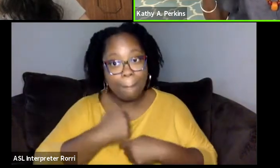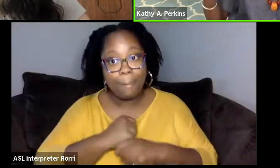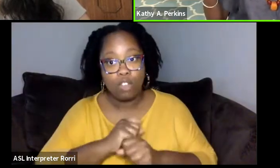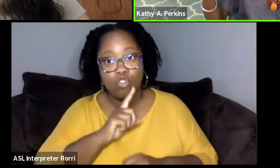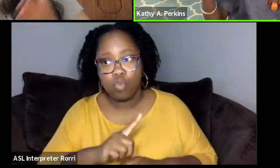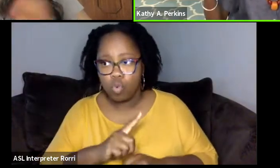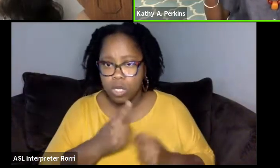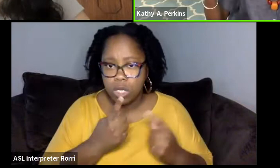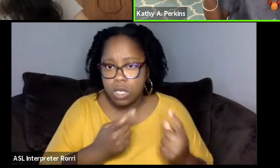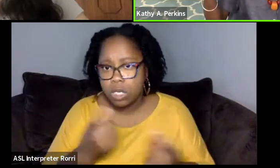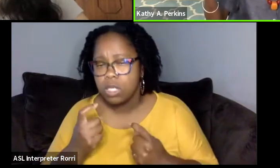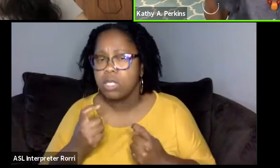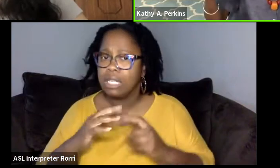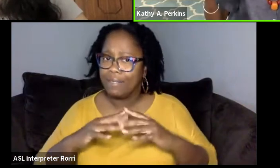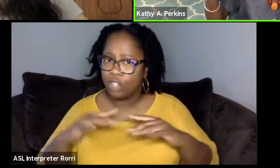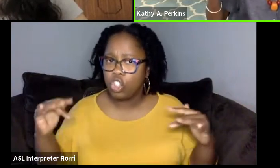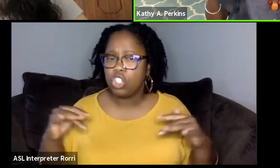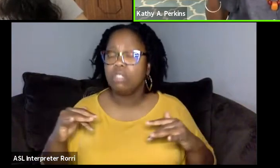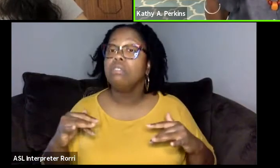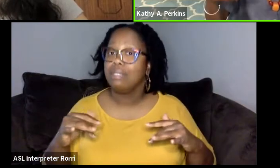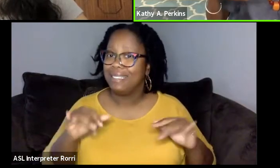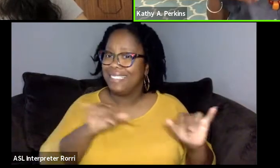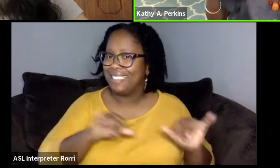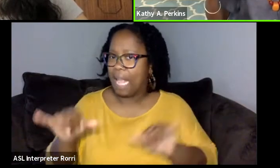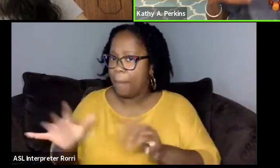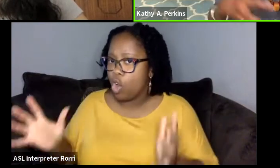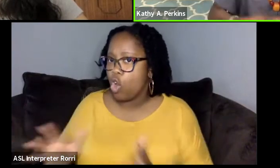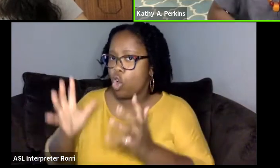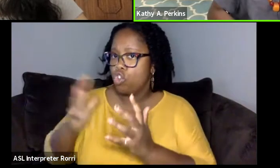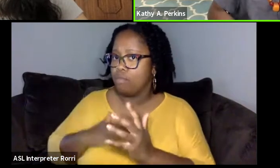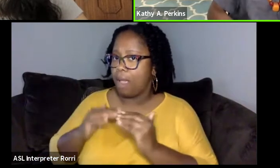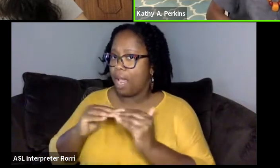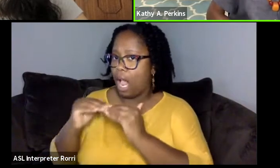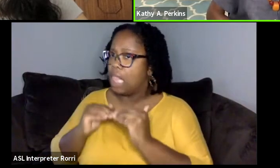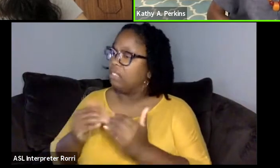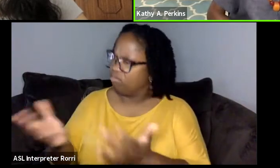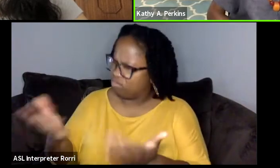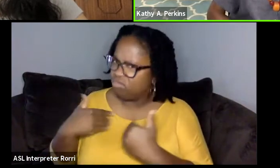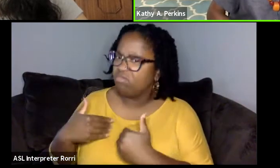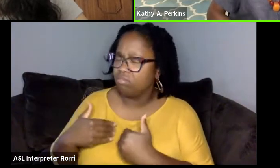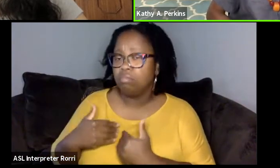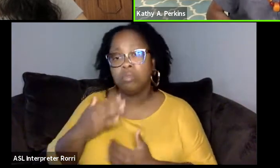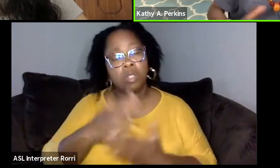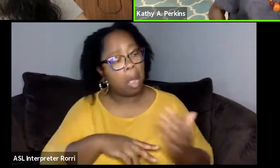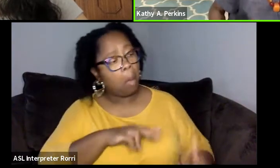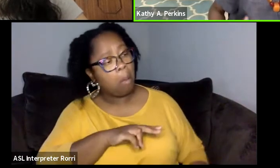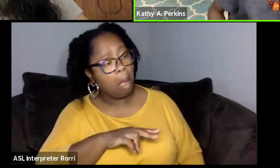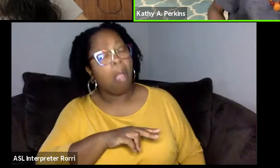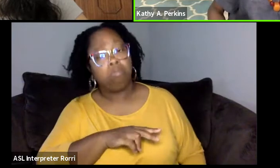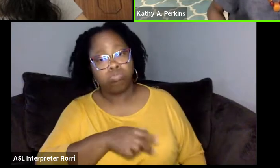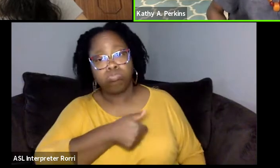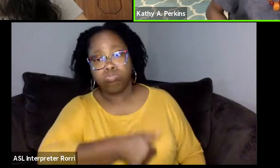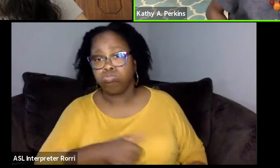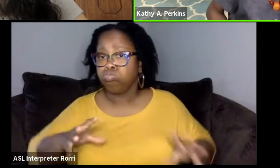I encouraged many of my colleagues to do the same. Some of them took me up on it. And so that has helped